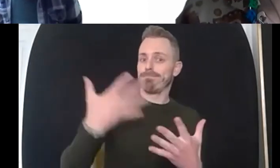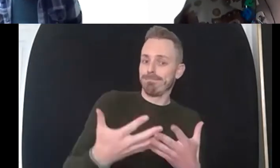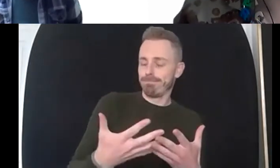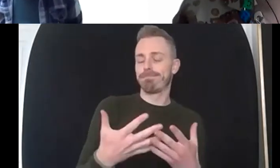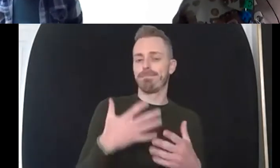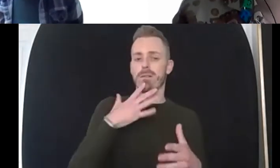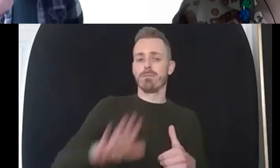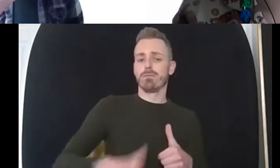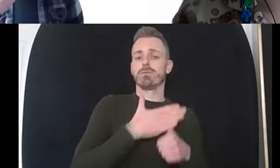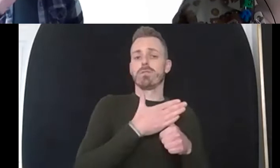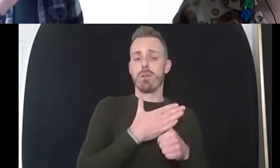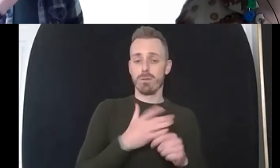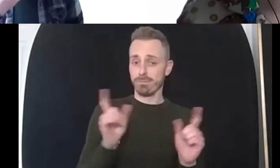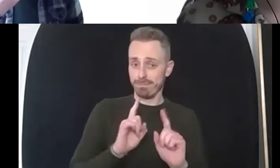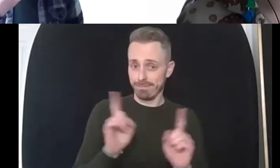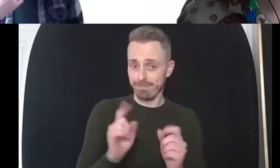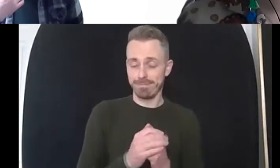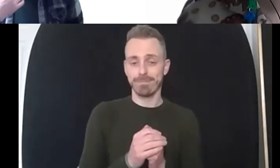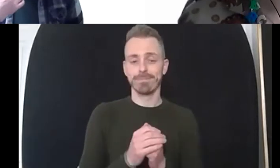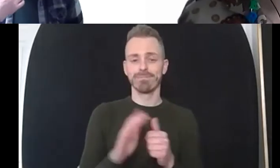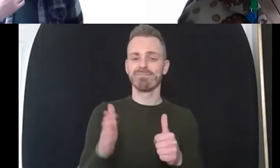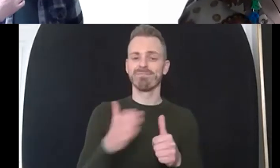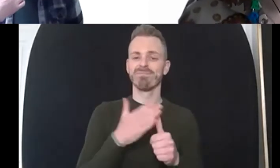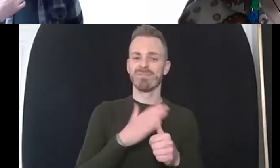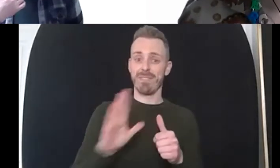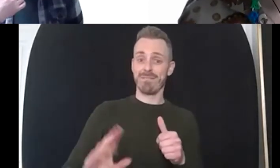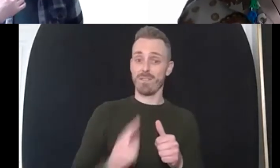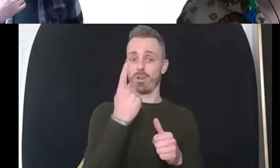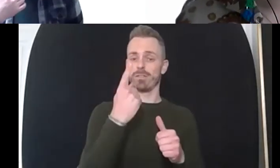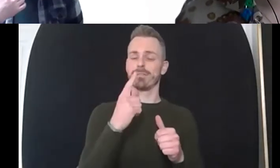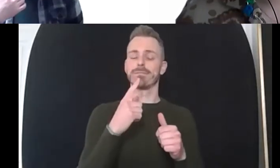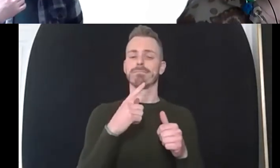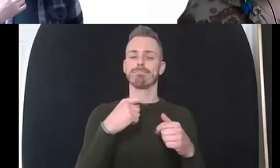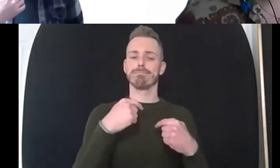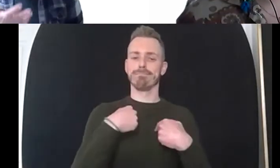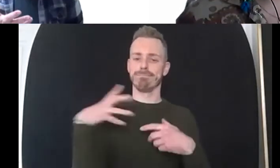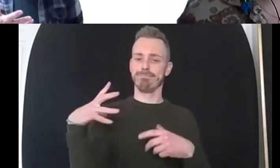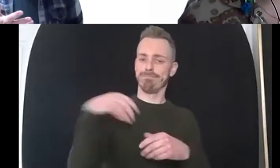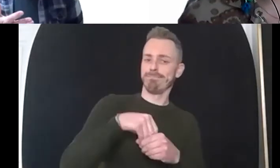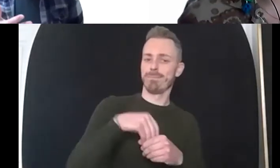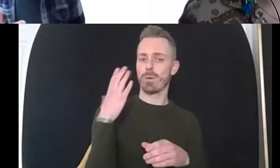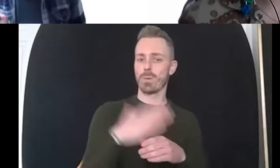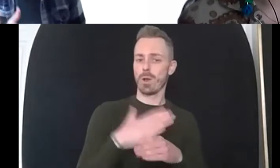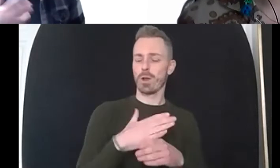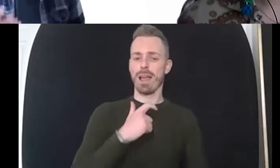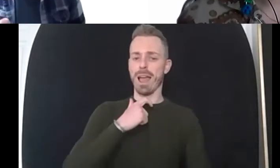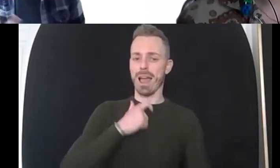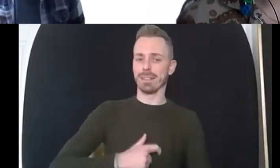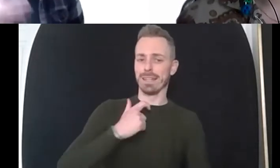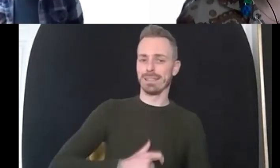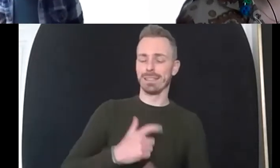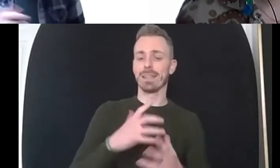sort of some sense of identity in terms of um family you know so mum was a general nurse